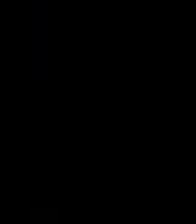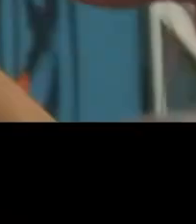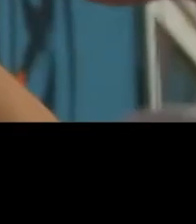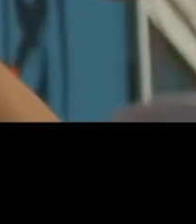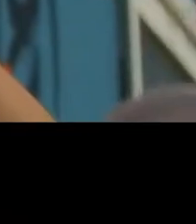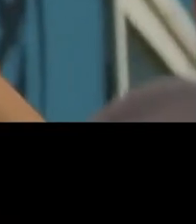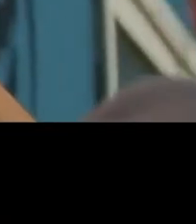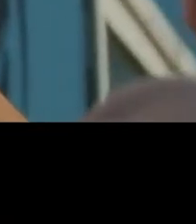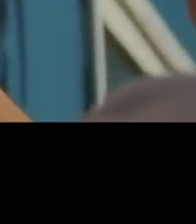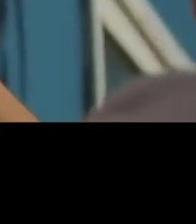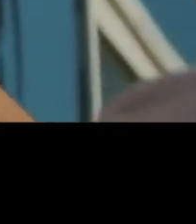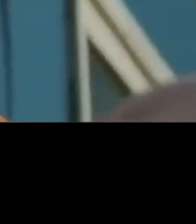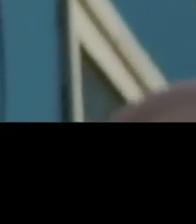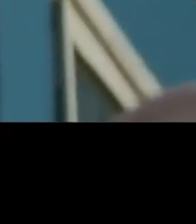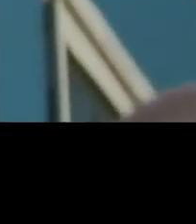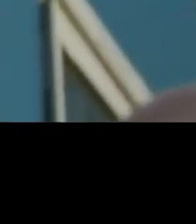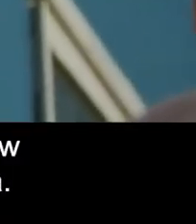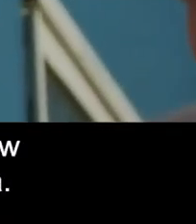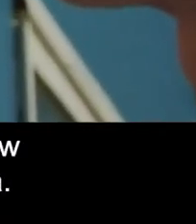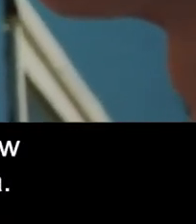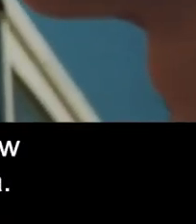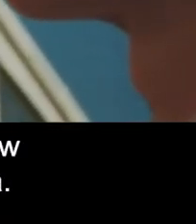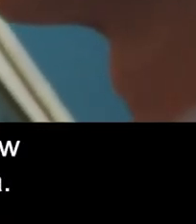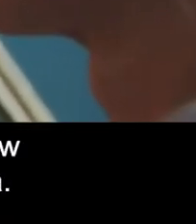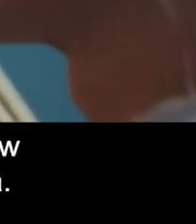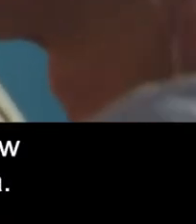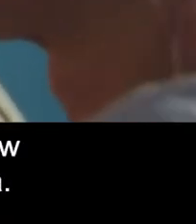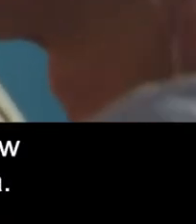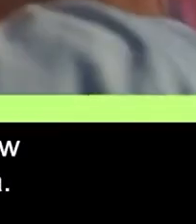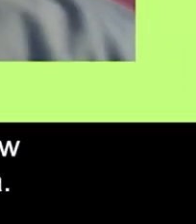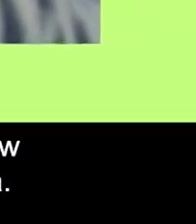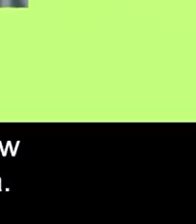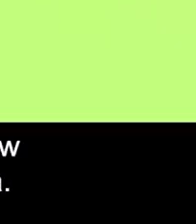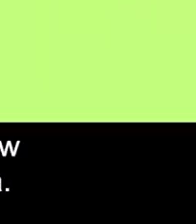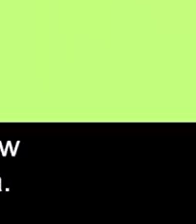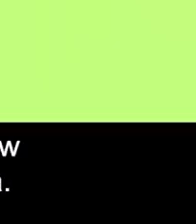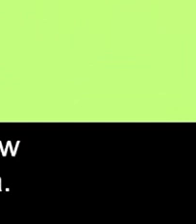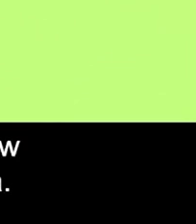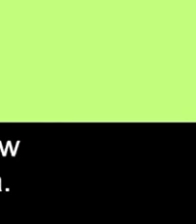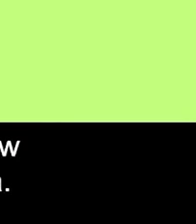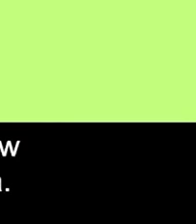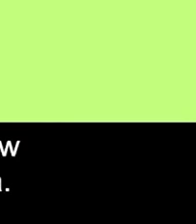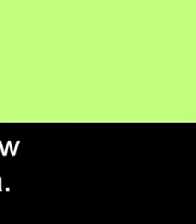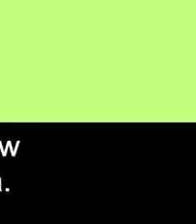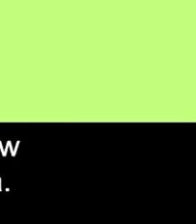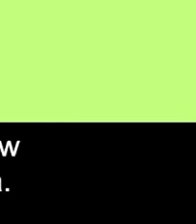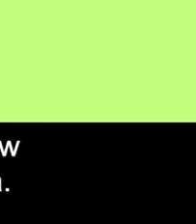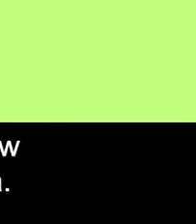Centerpiece of Revive Australia's new national cultural Policy.